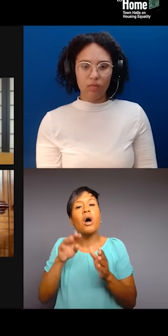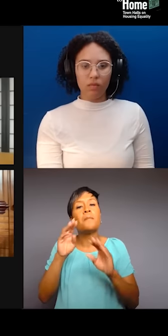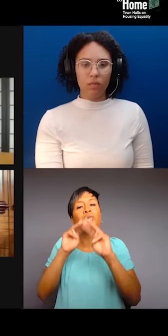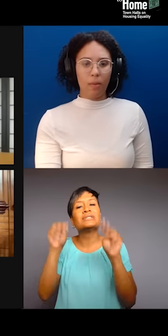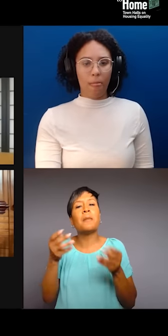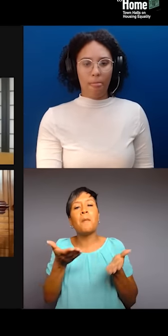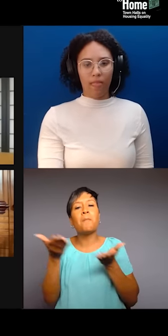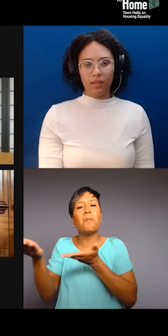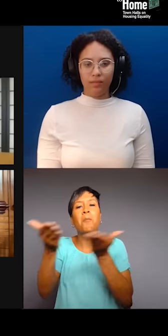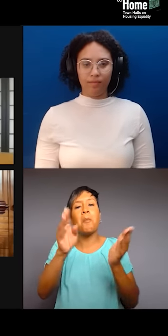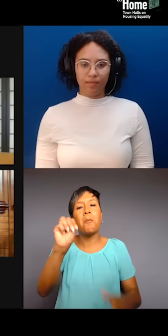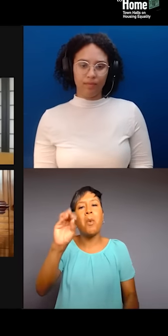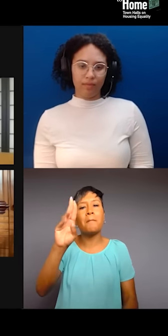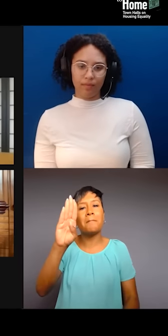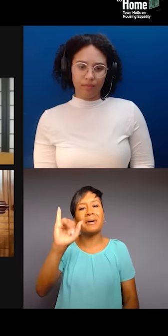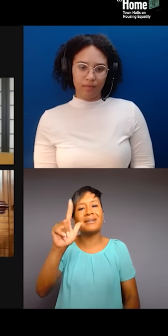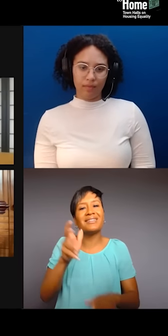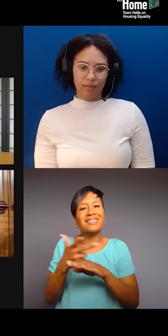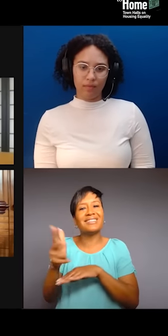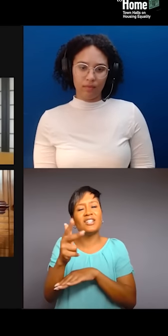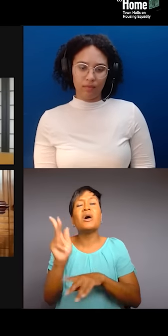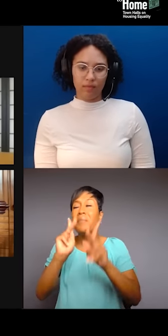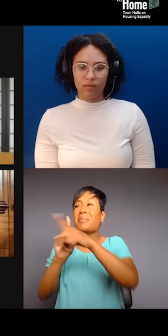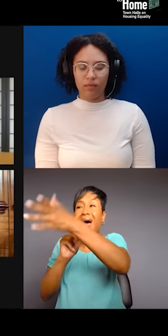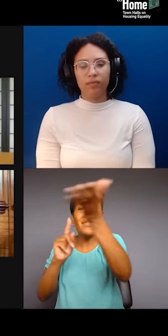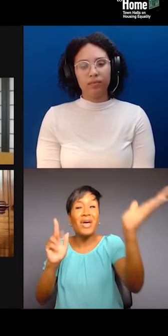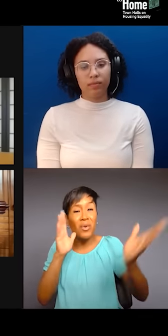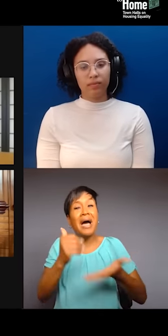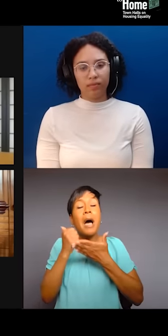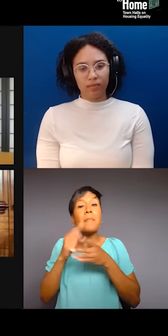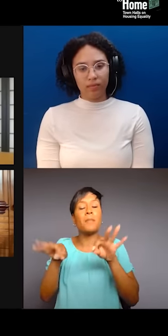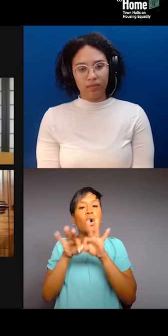But we gotta make sure that we don't change who we are. The media doesn't change who we are.